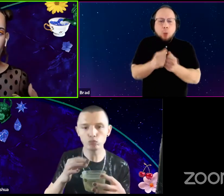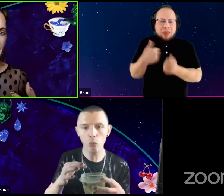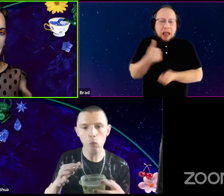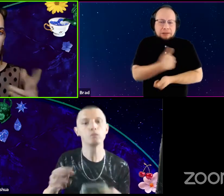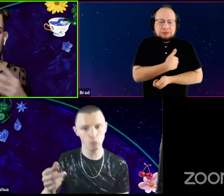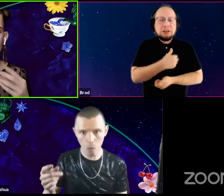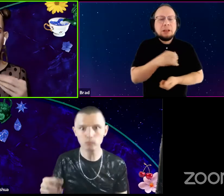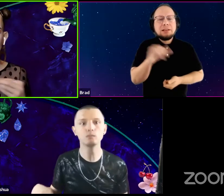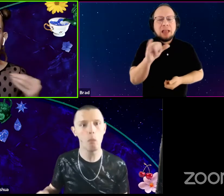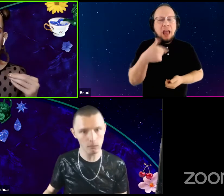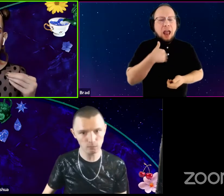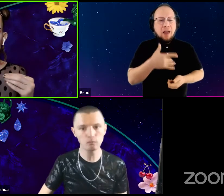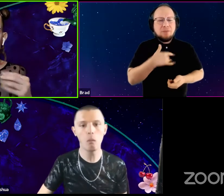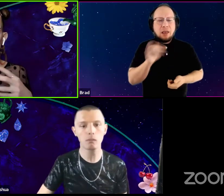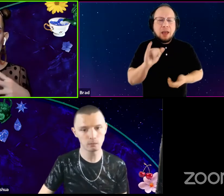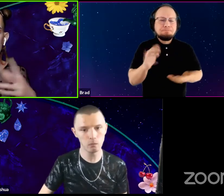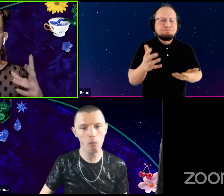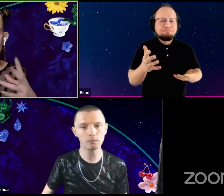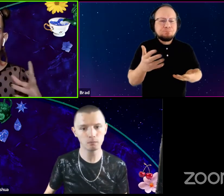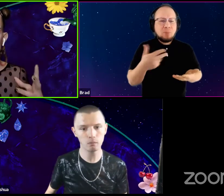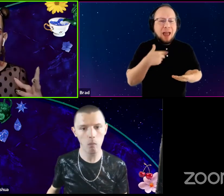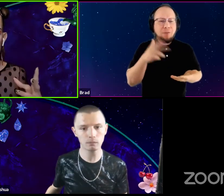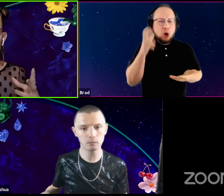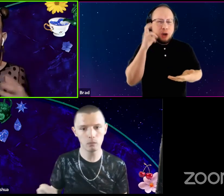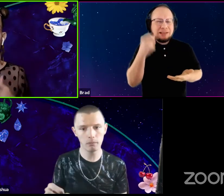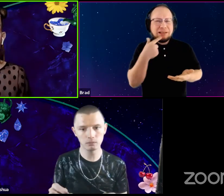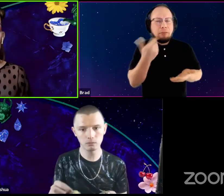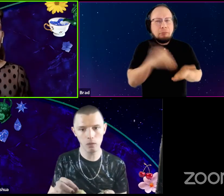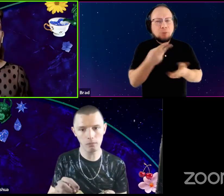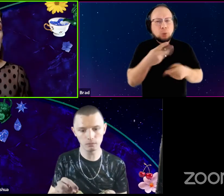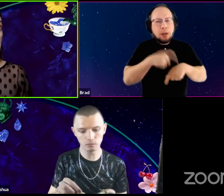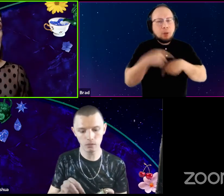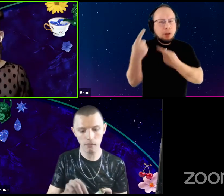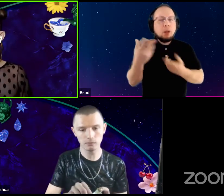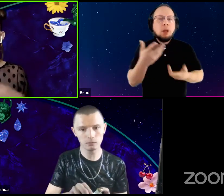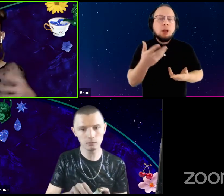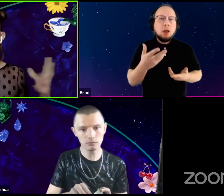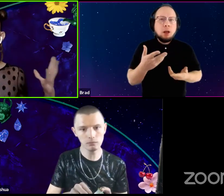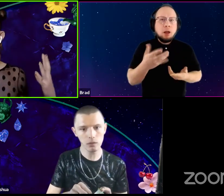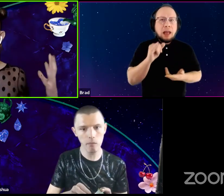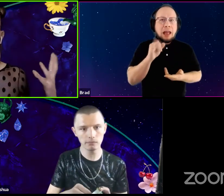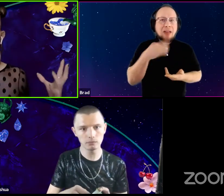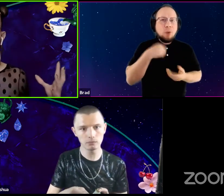I feel like I've heard and said a few times. Like if we think of the most marginalized group,